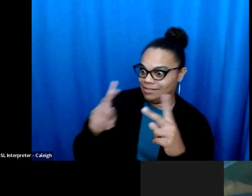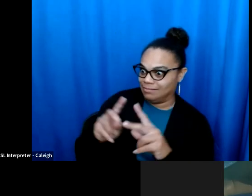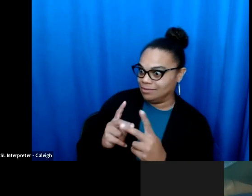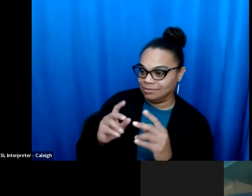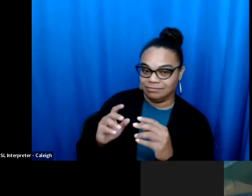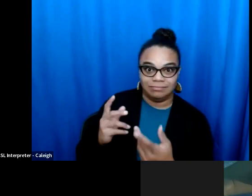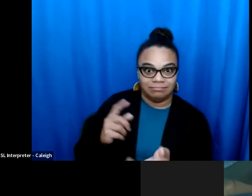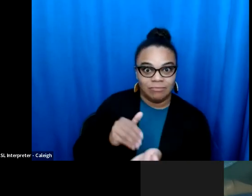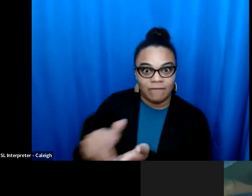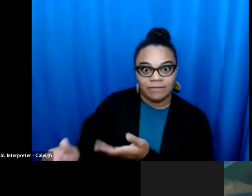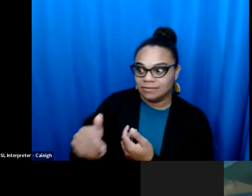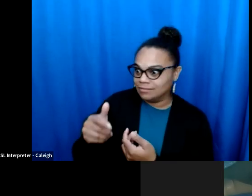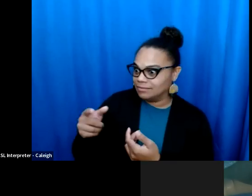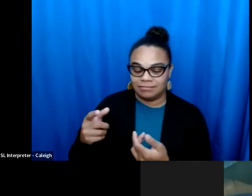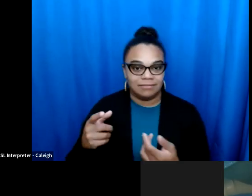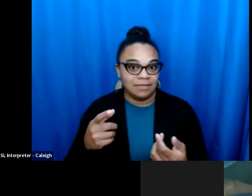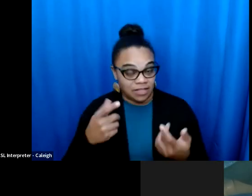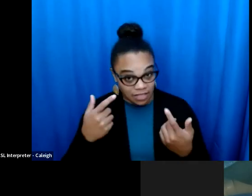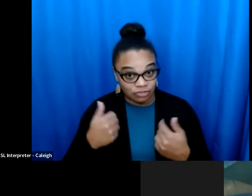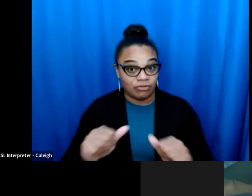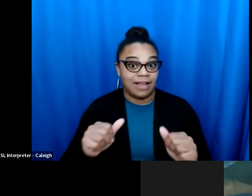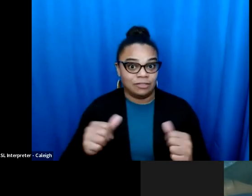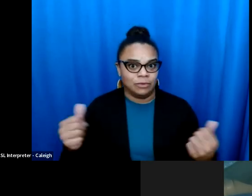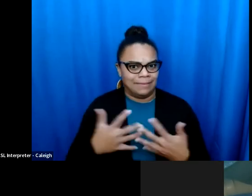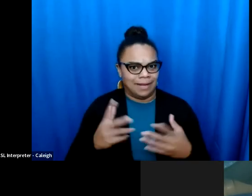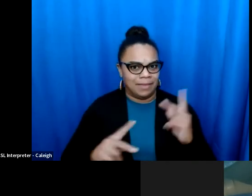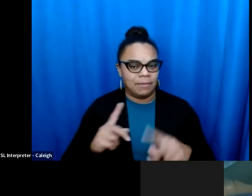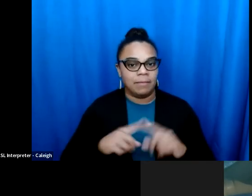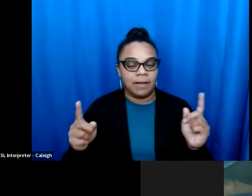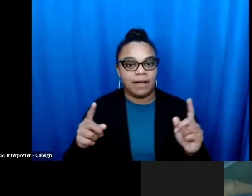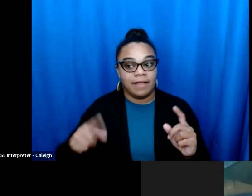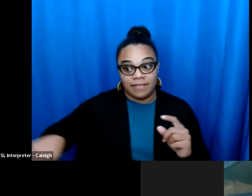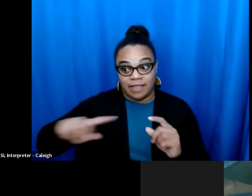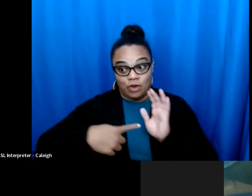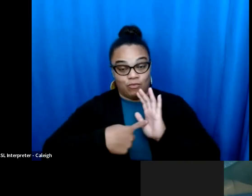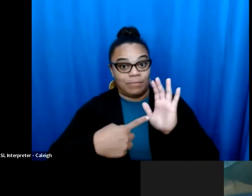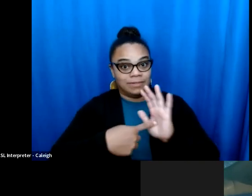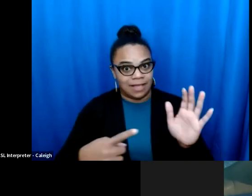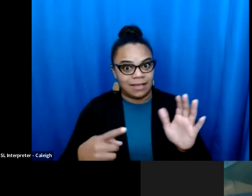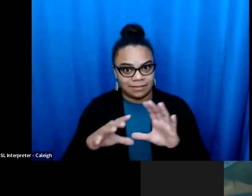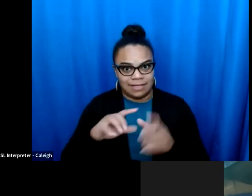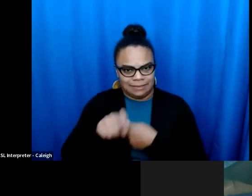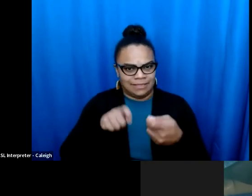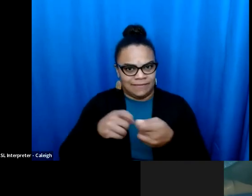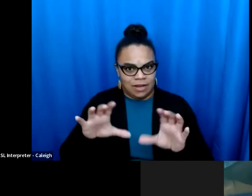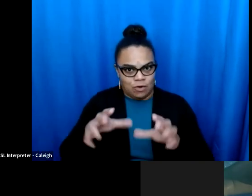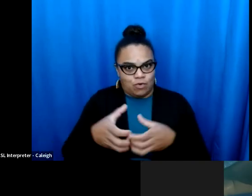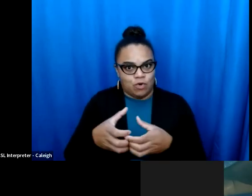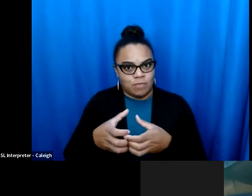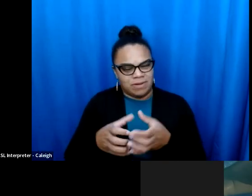of the true fact that [broken audio] they are loud, they are visible, they are everywhere. They try to intimidate folks, but they command